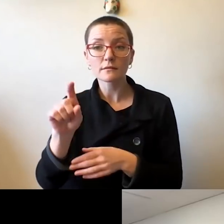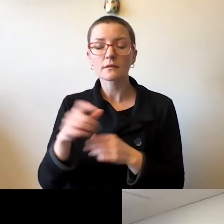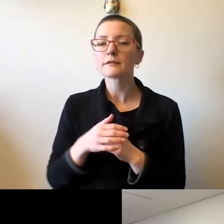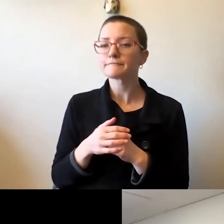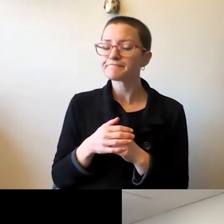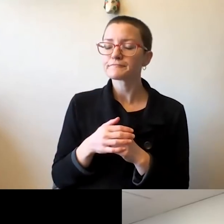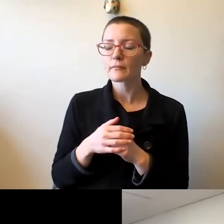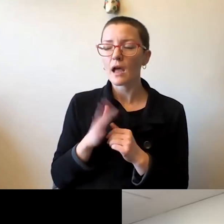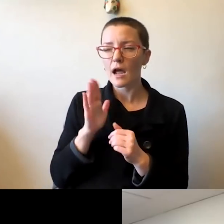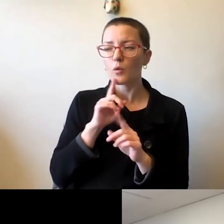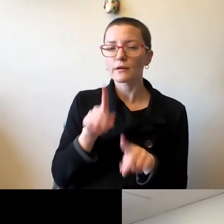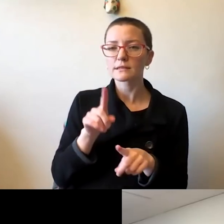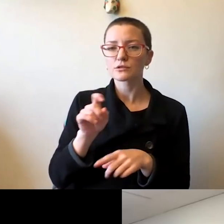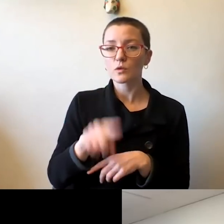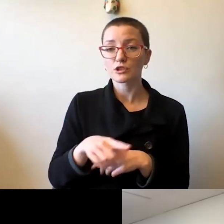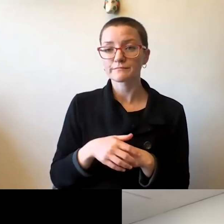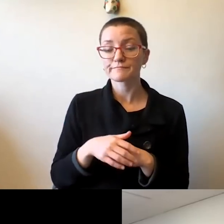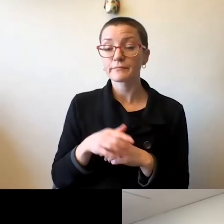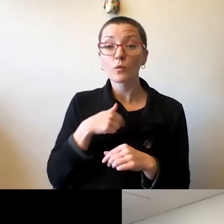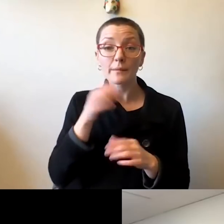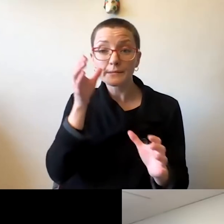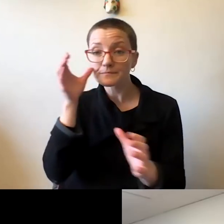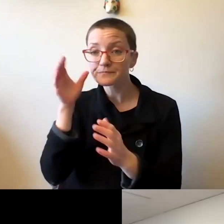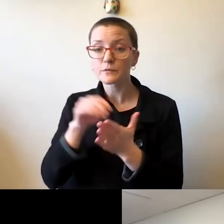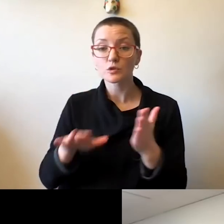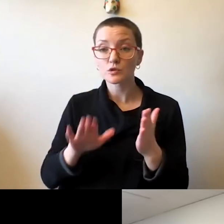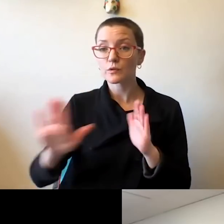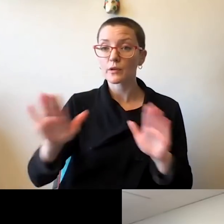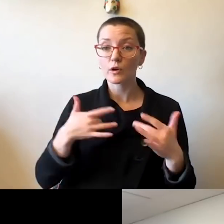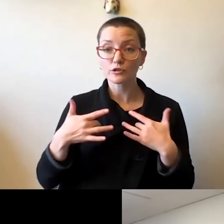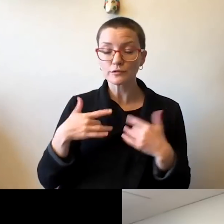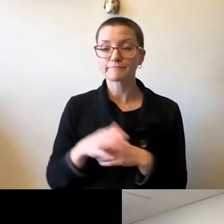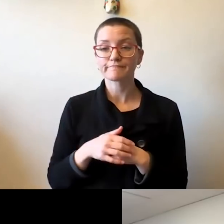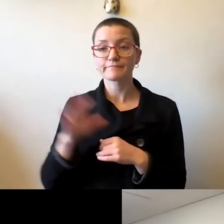and there are many, and we have been listening to faculty concerns and student advisors.